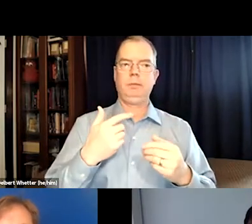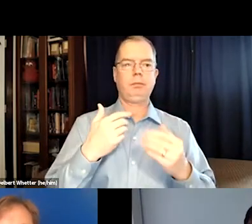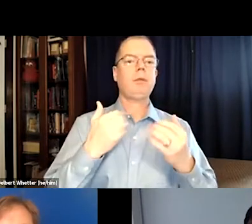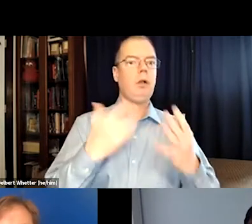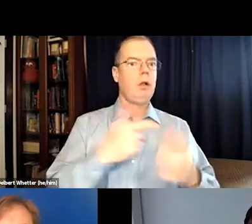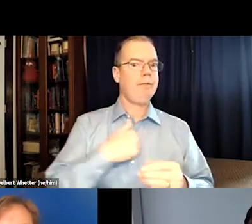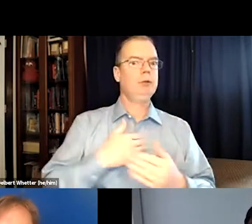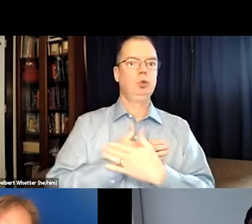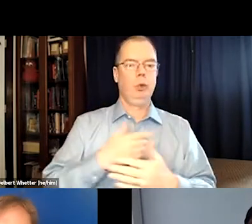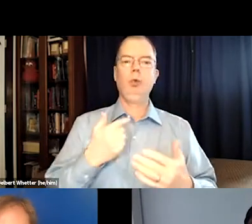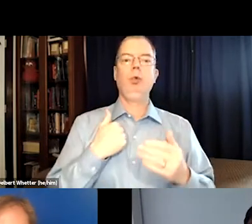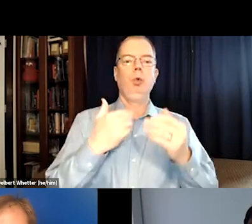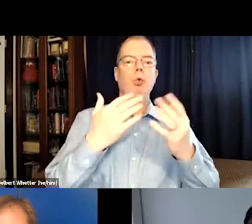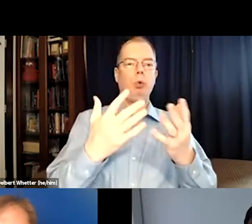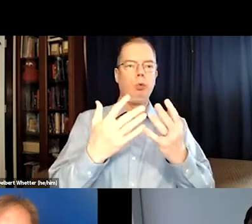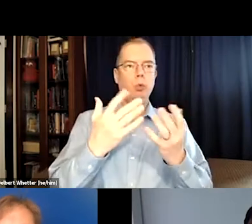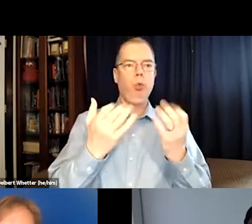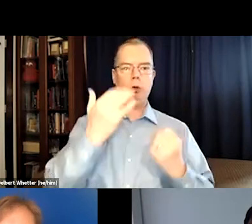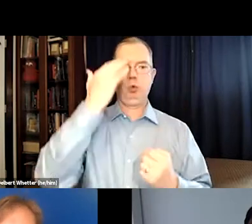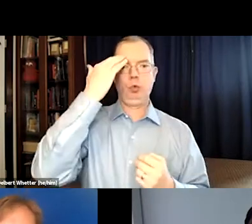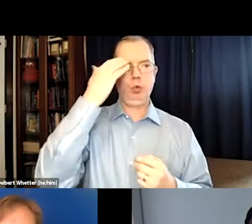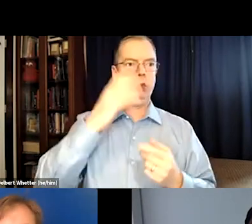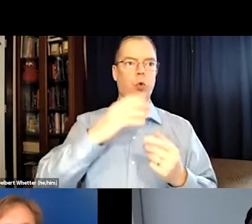Just like Jade mentioned, a lot of us enjoy music.